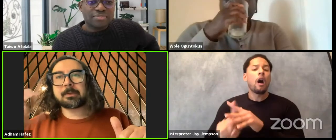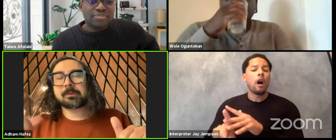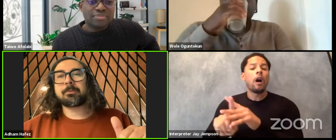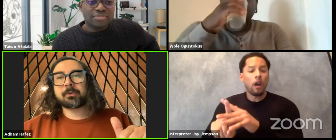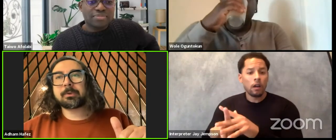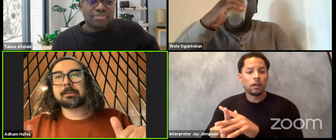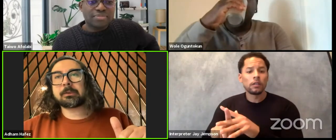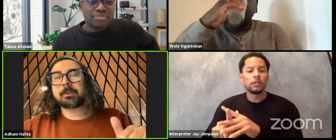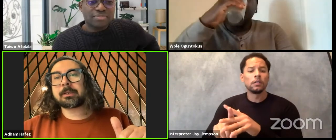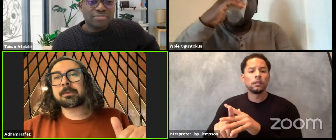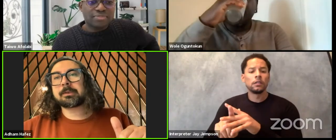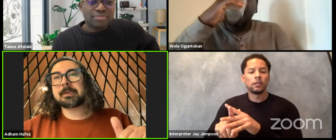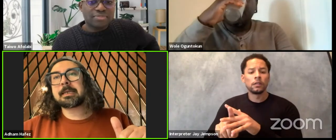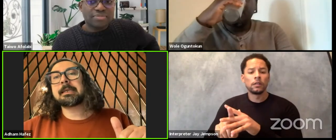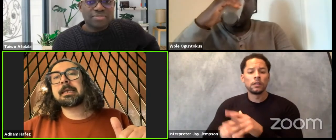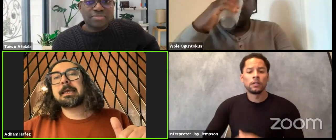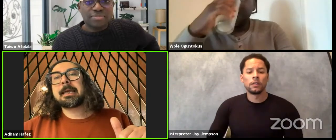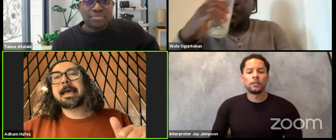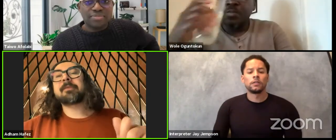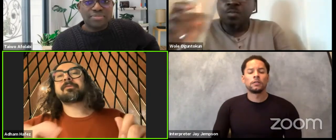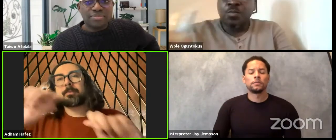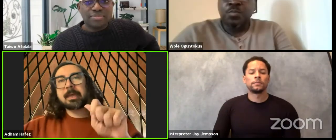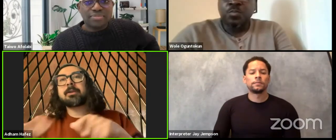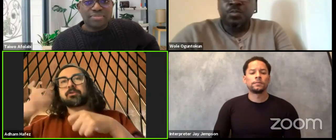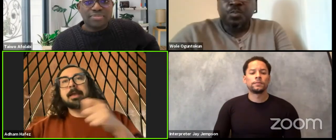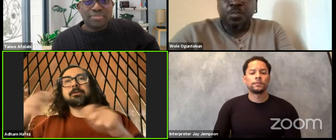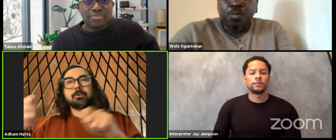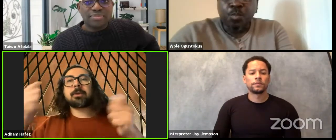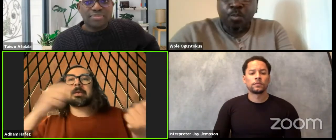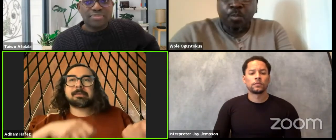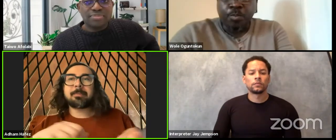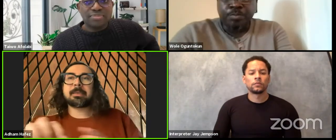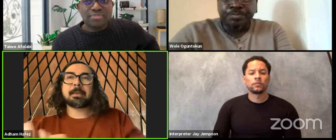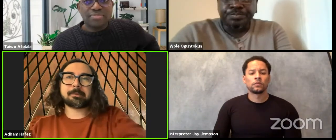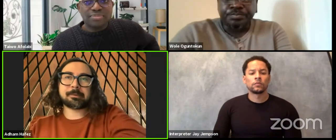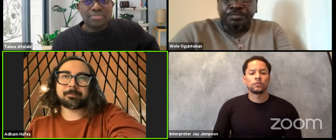because they are both related to one another today and from there trying to create something else.